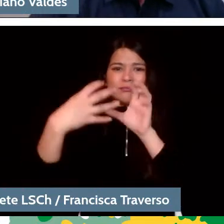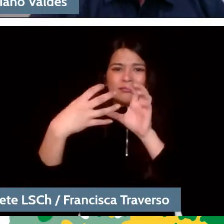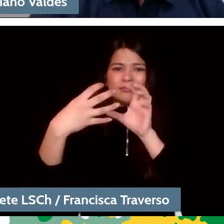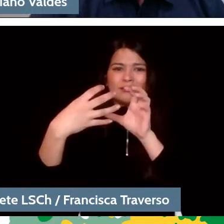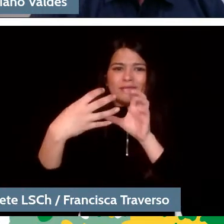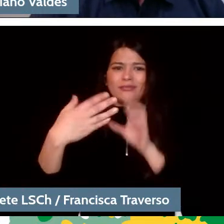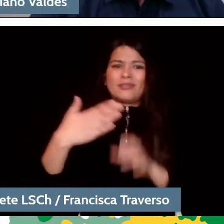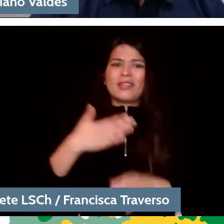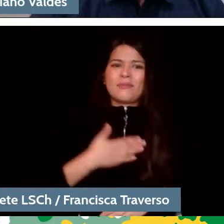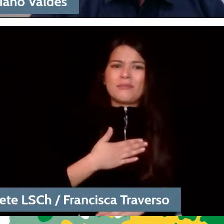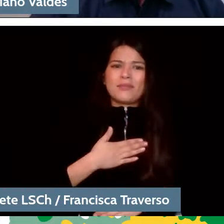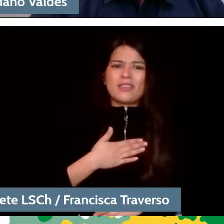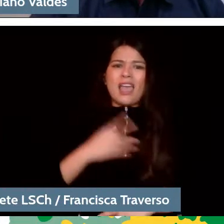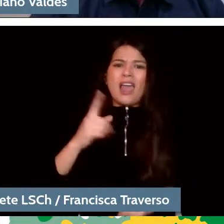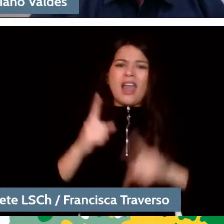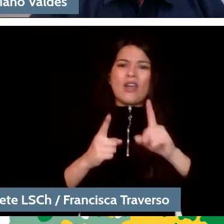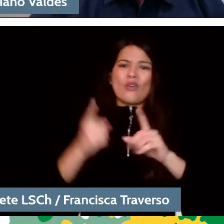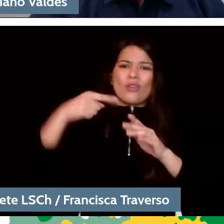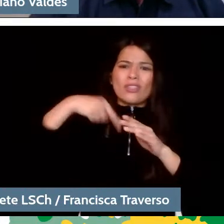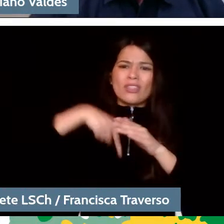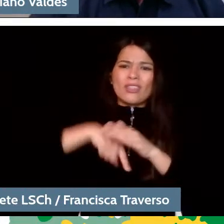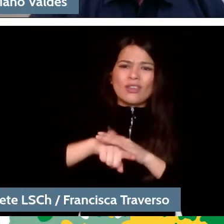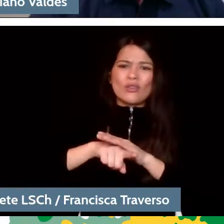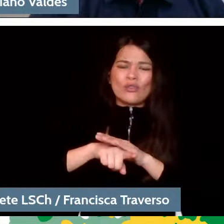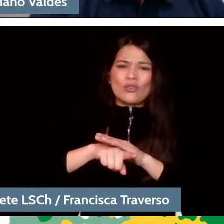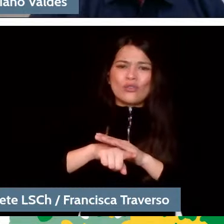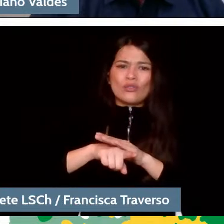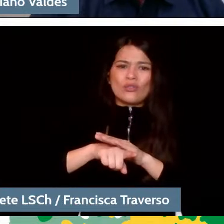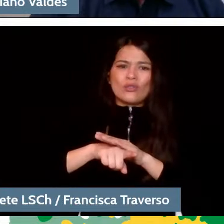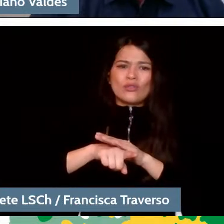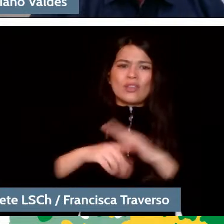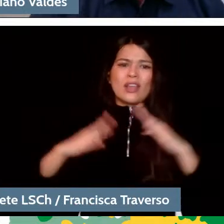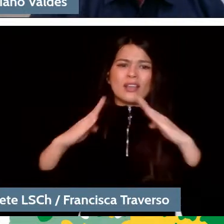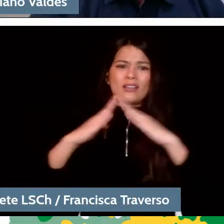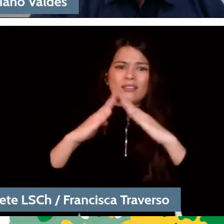which is the interior of the houses. We see the houses from the outside, but not from the inside.